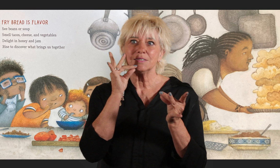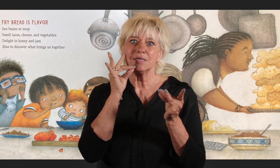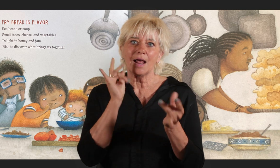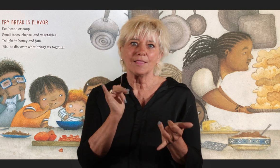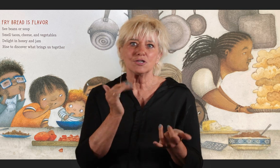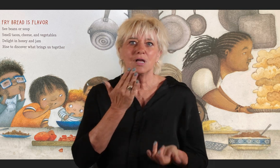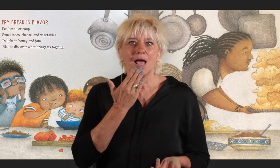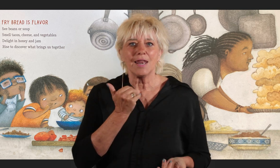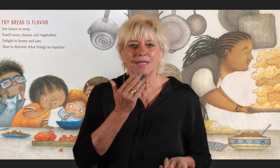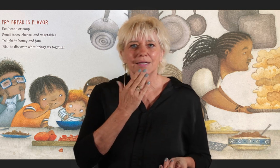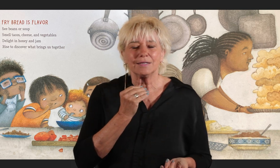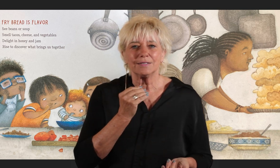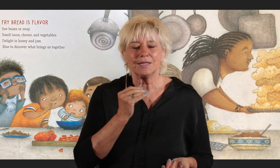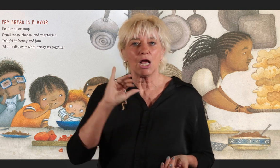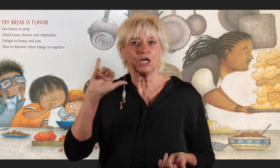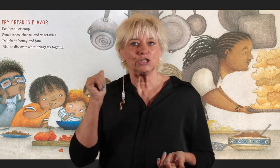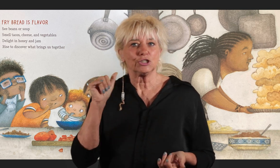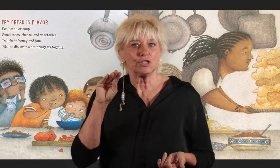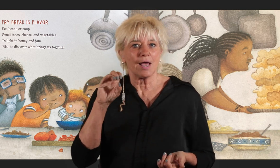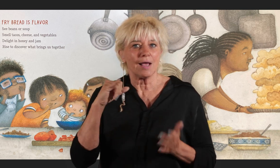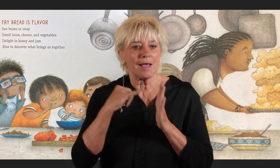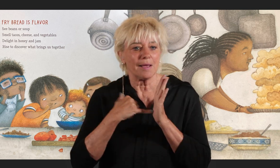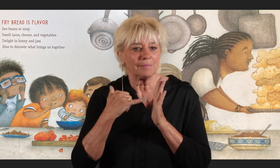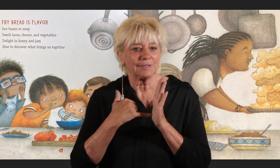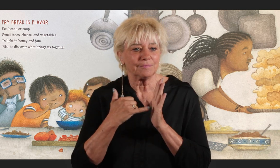Delight in honey and jam